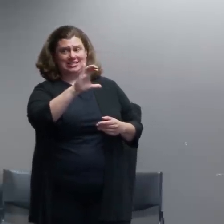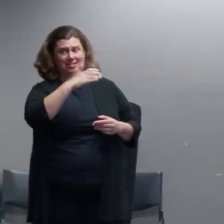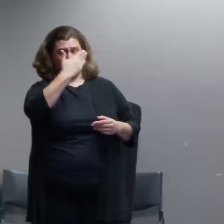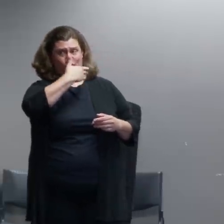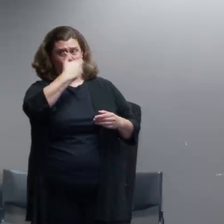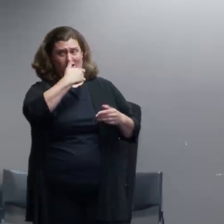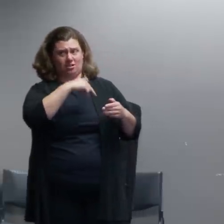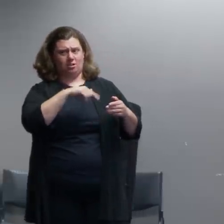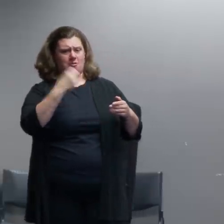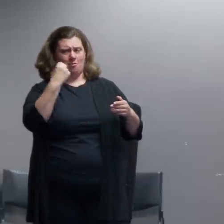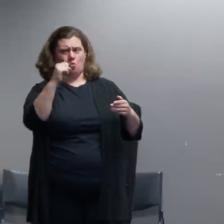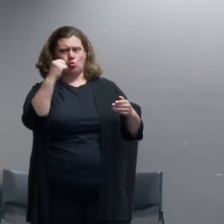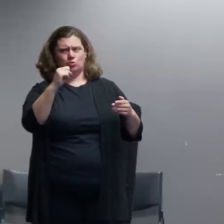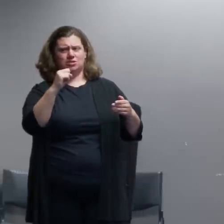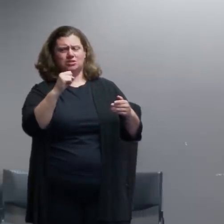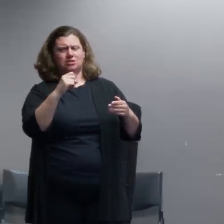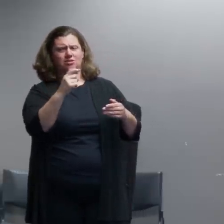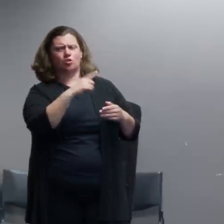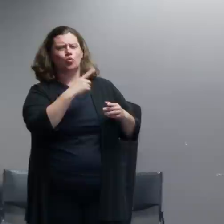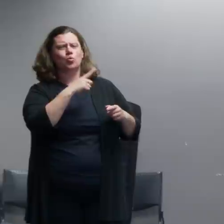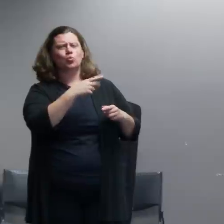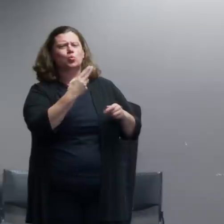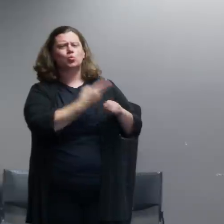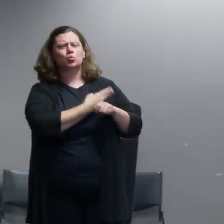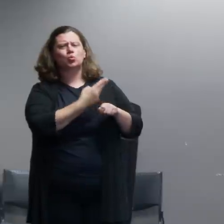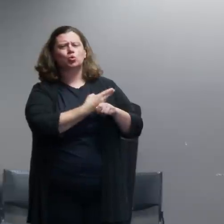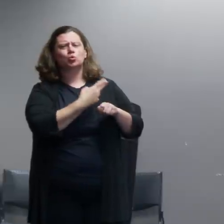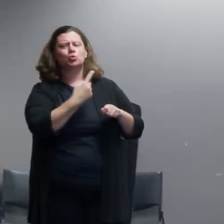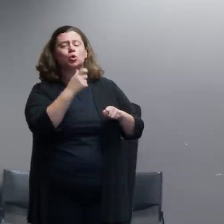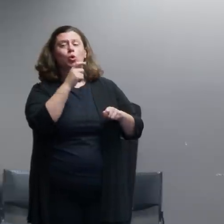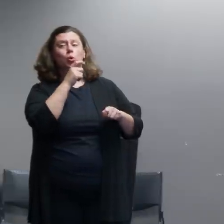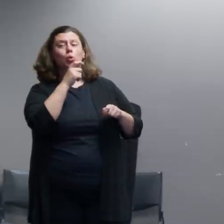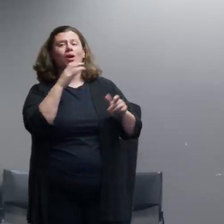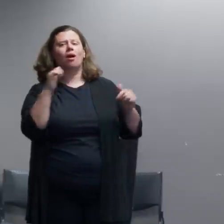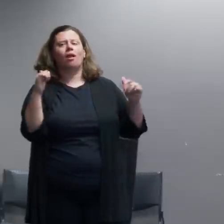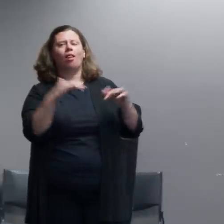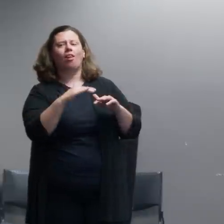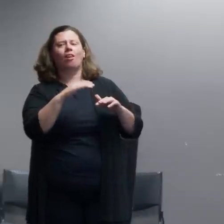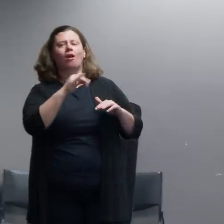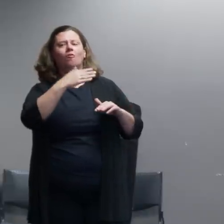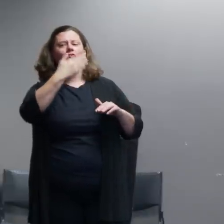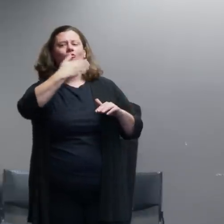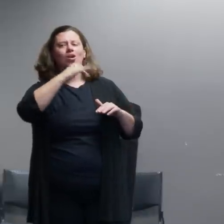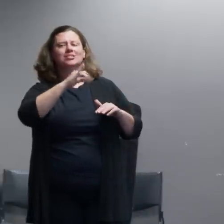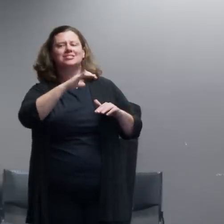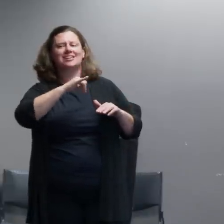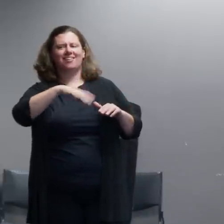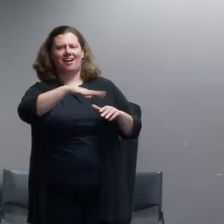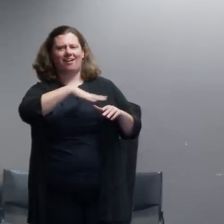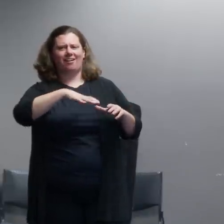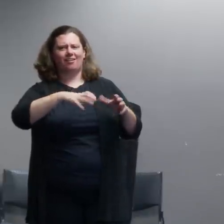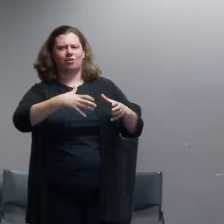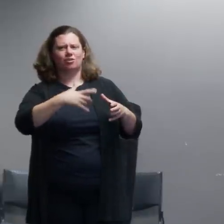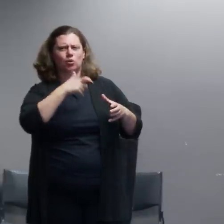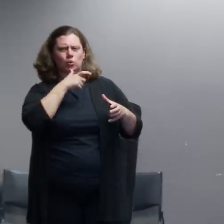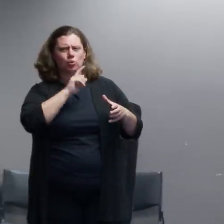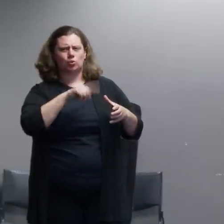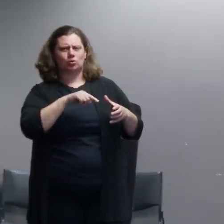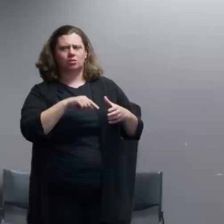that you guys use to refer to the people that gather in front of the justice center so the question is about the distinction